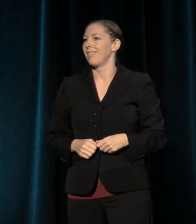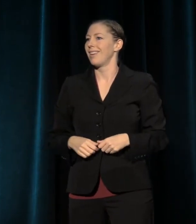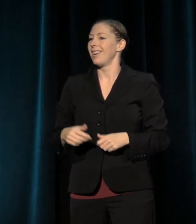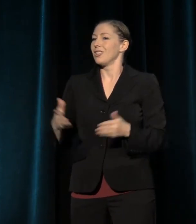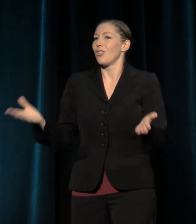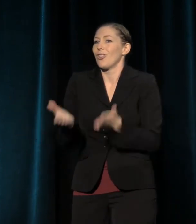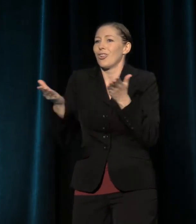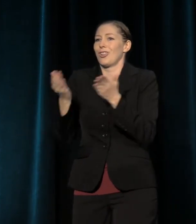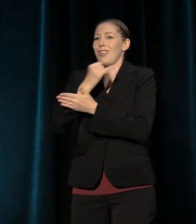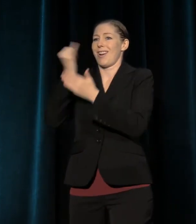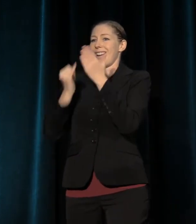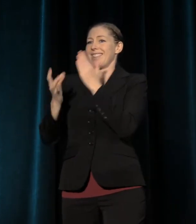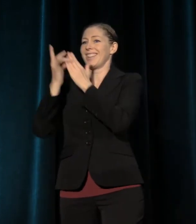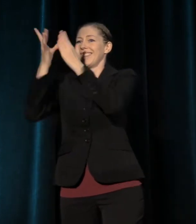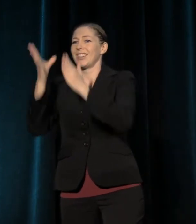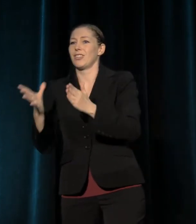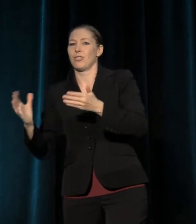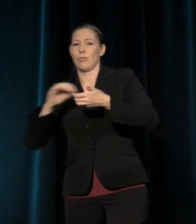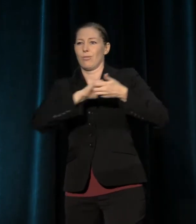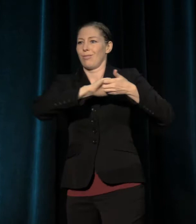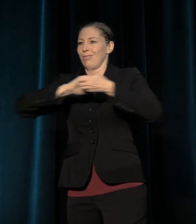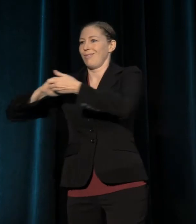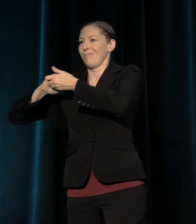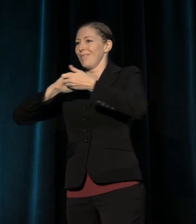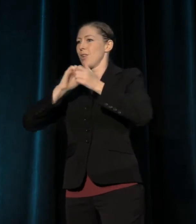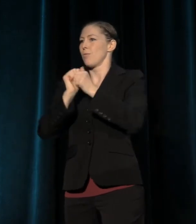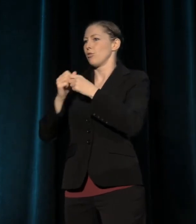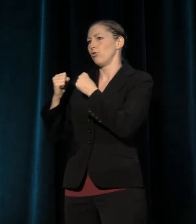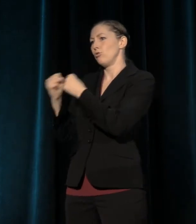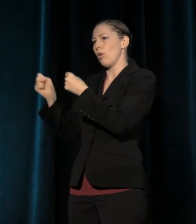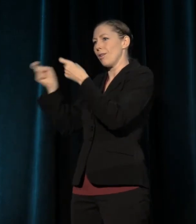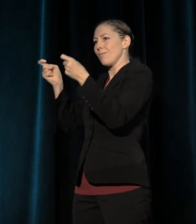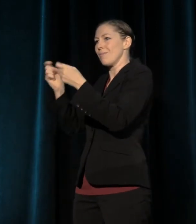to reinvest in partnerships with strong administrative partners.